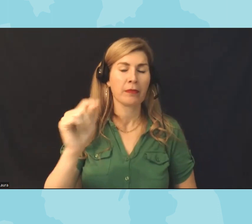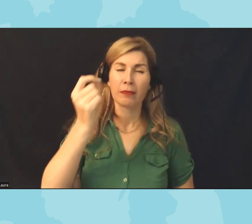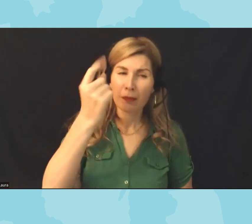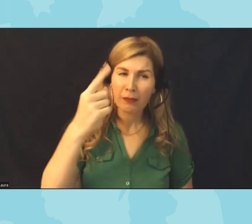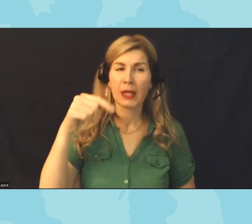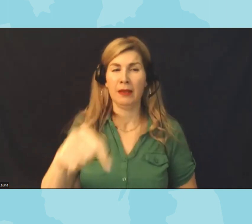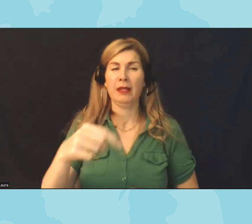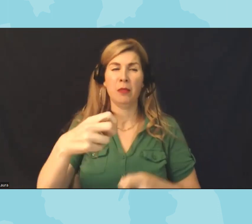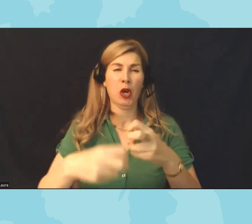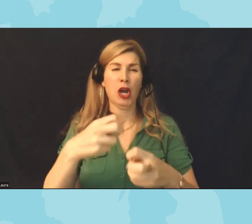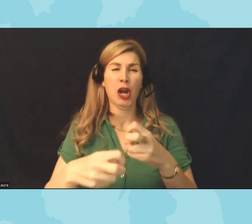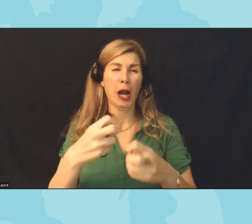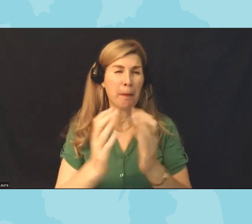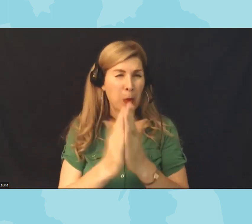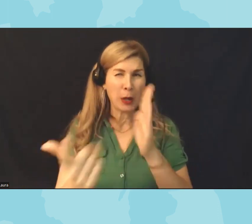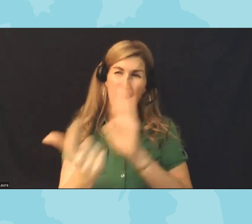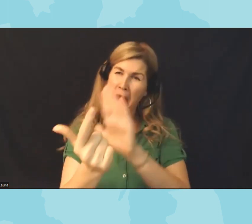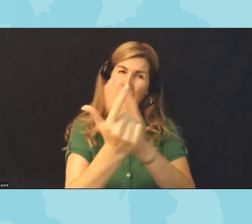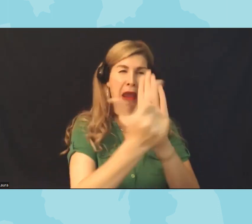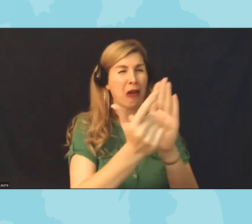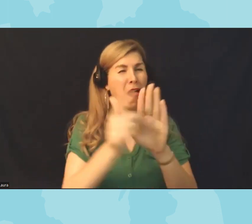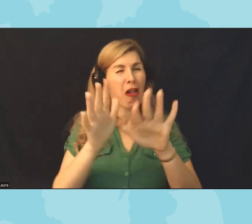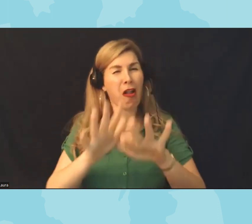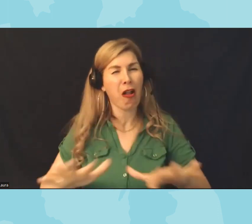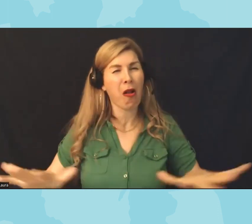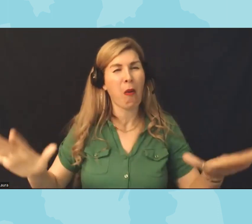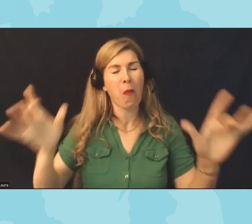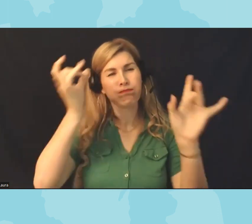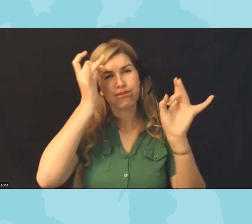of our states individually to be having this really important conversation about Bann books